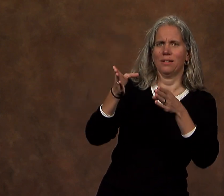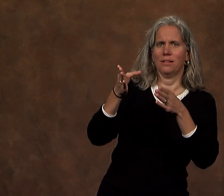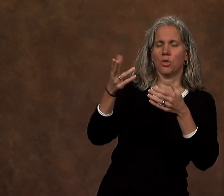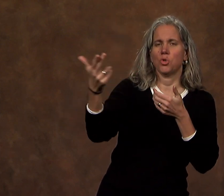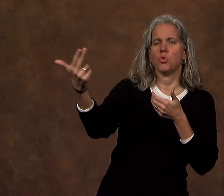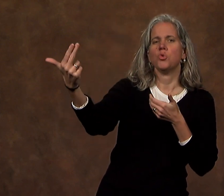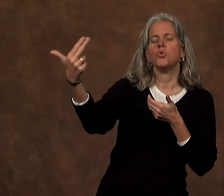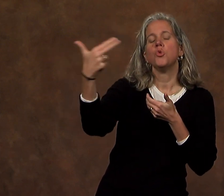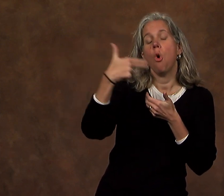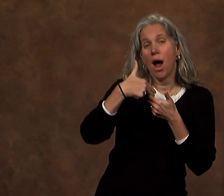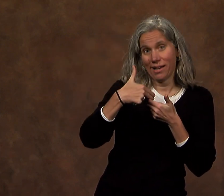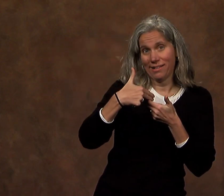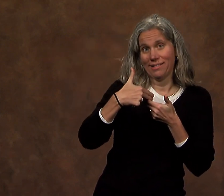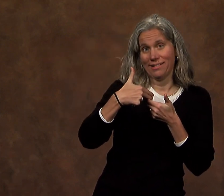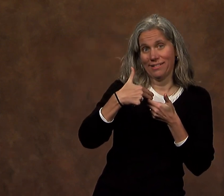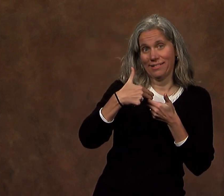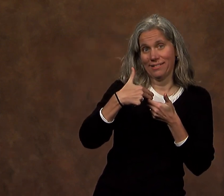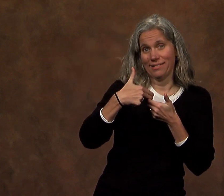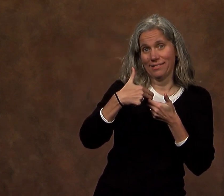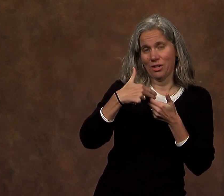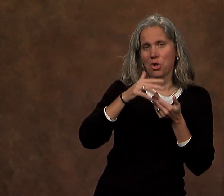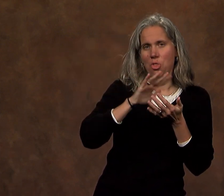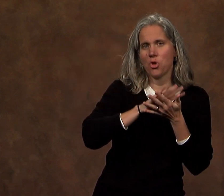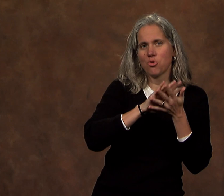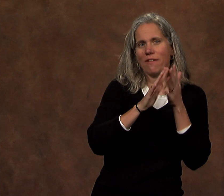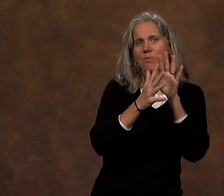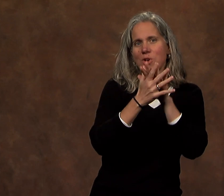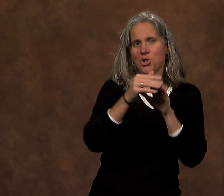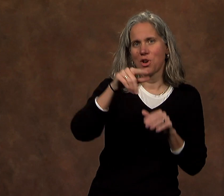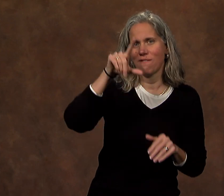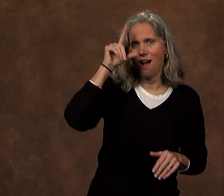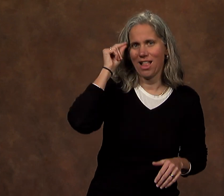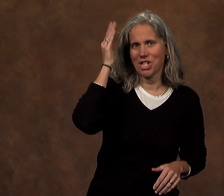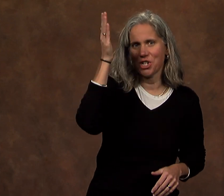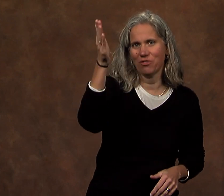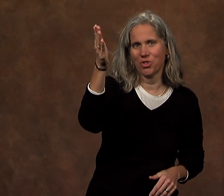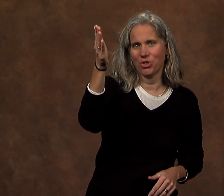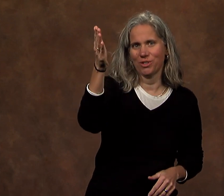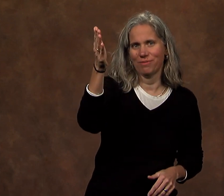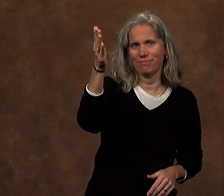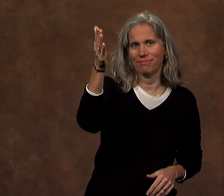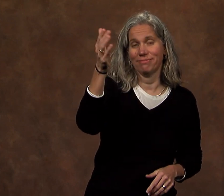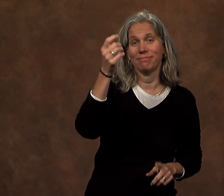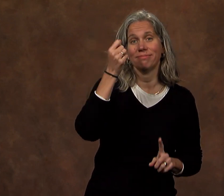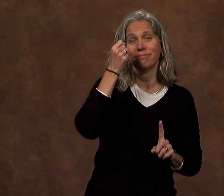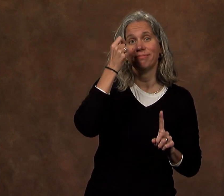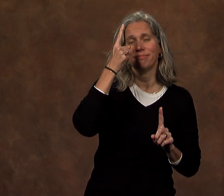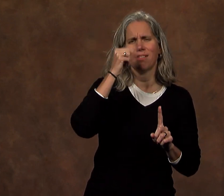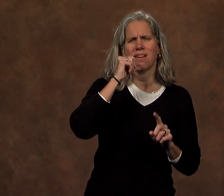to be part of this campus' transformation.